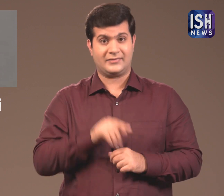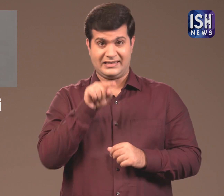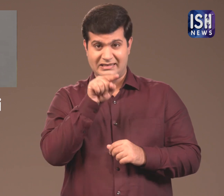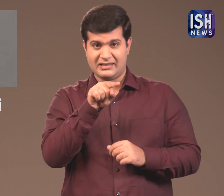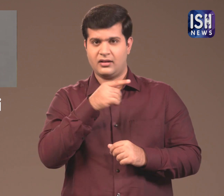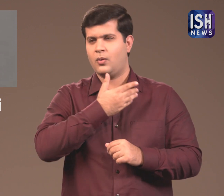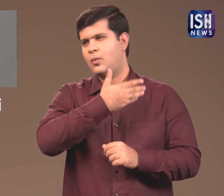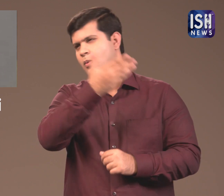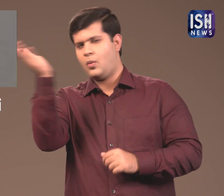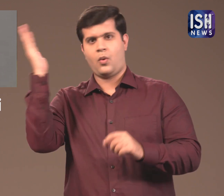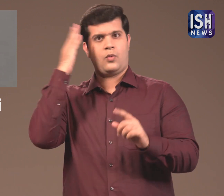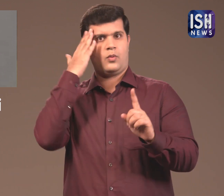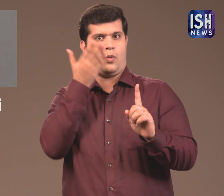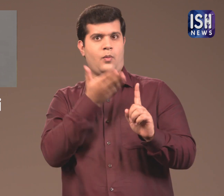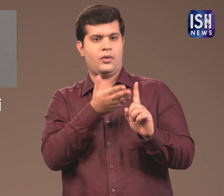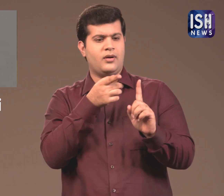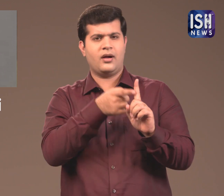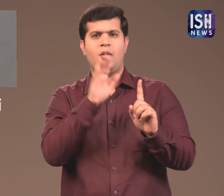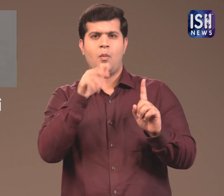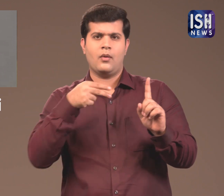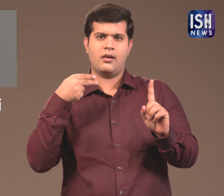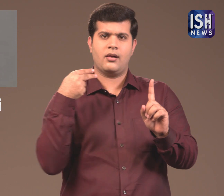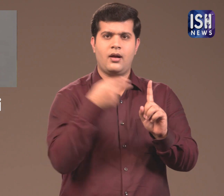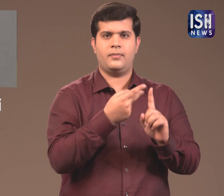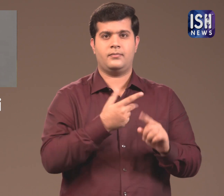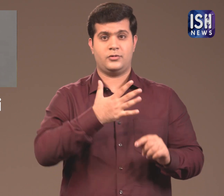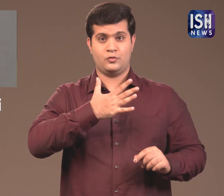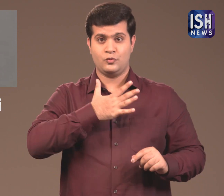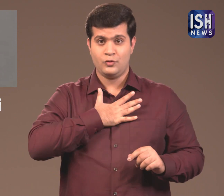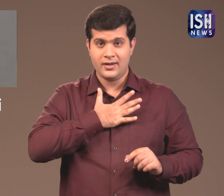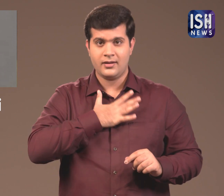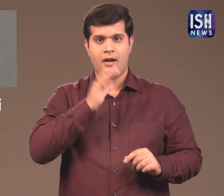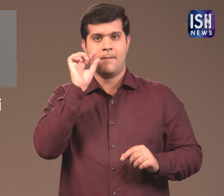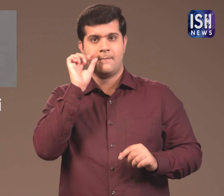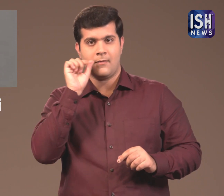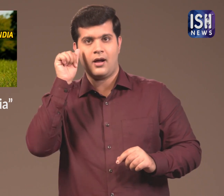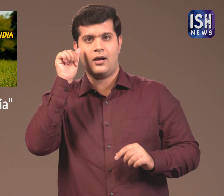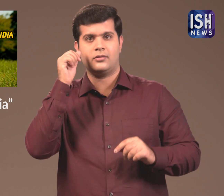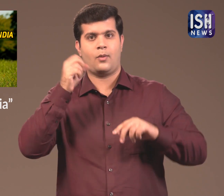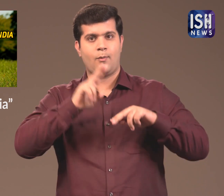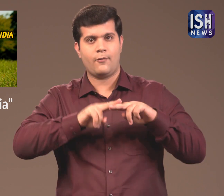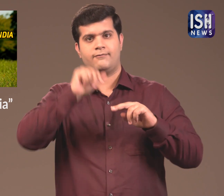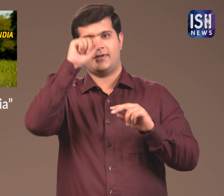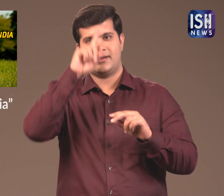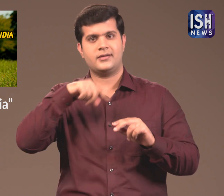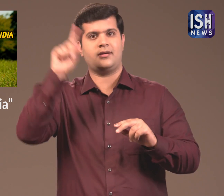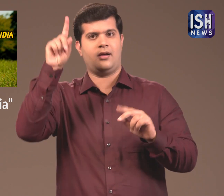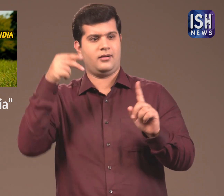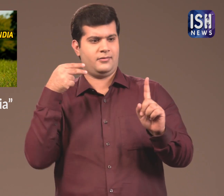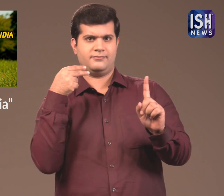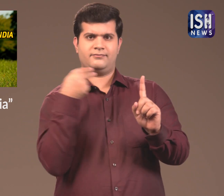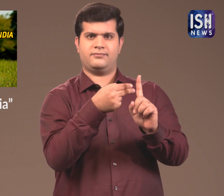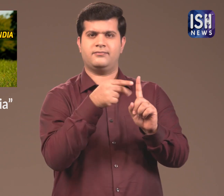is known by all as the “Green man of India”.